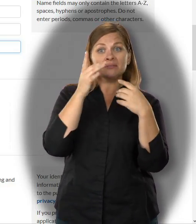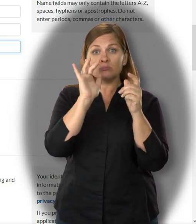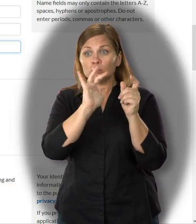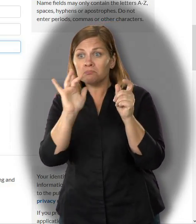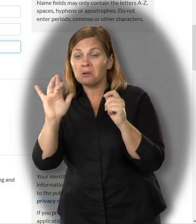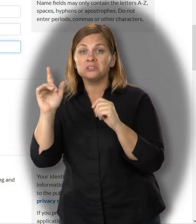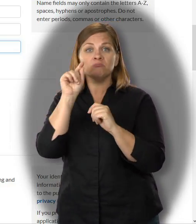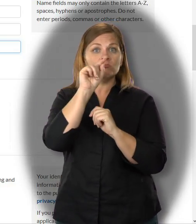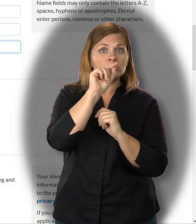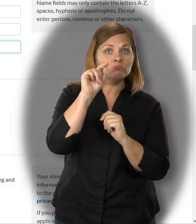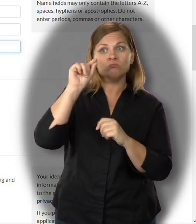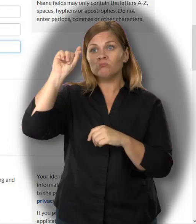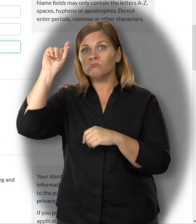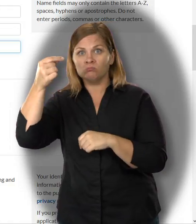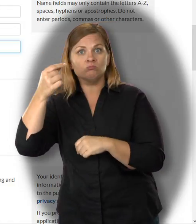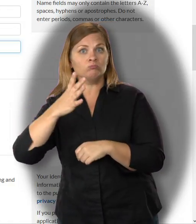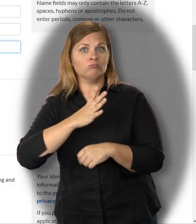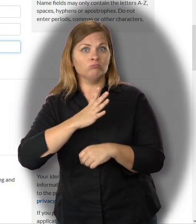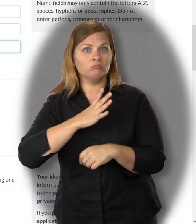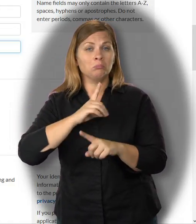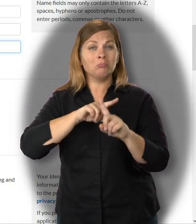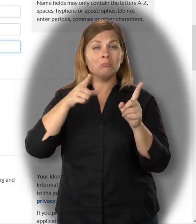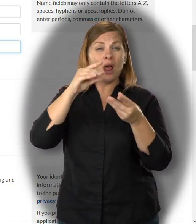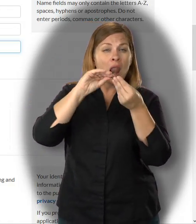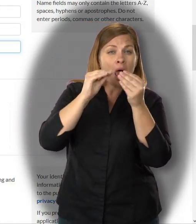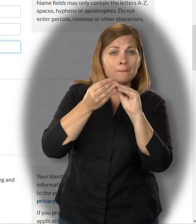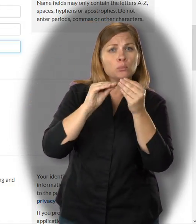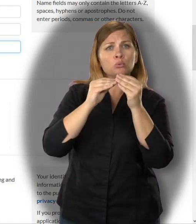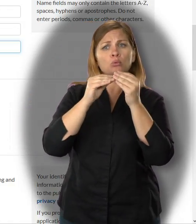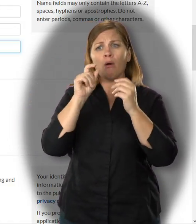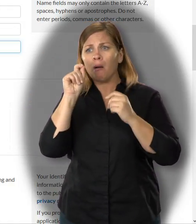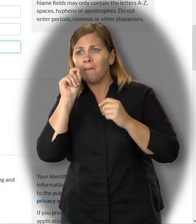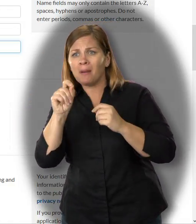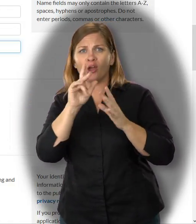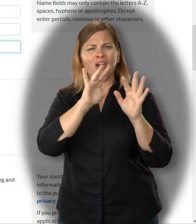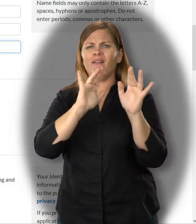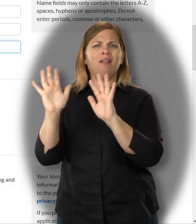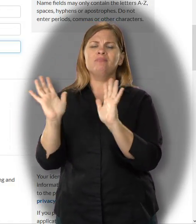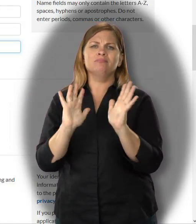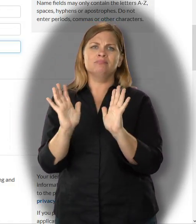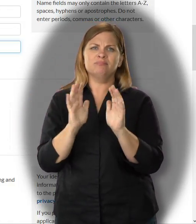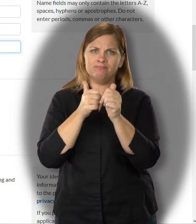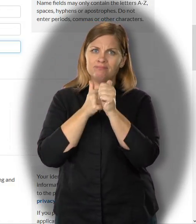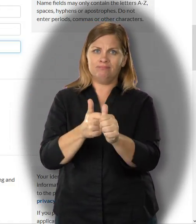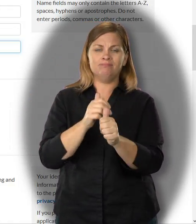When you type your name, you can include letters, spaces, hyphens or apostrophes.